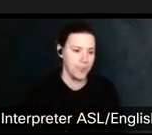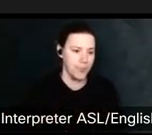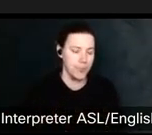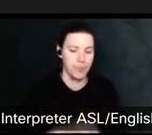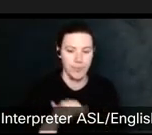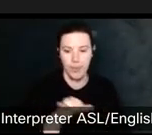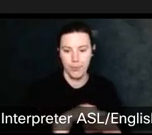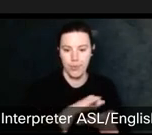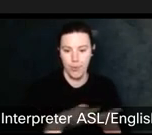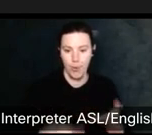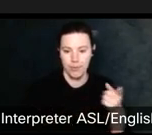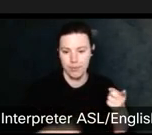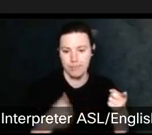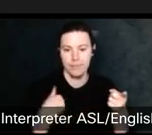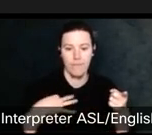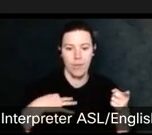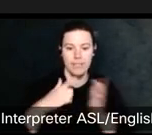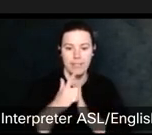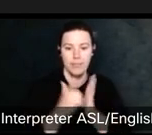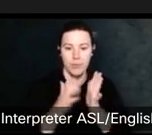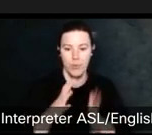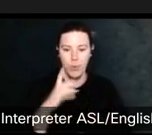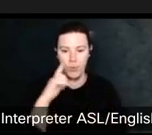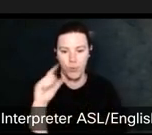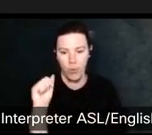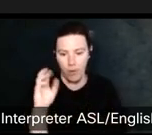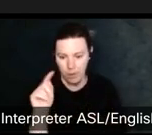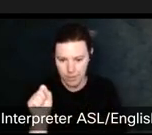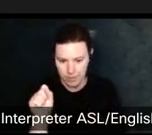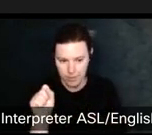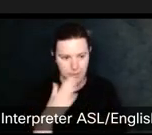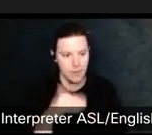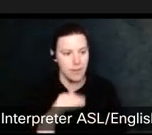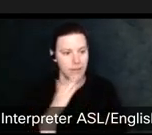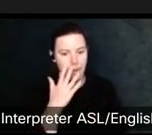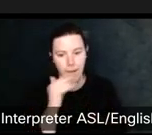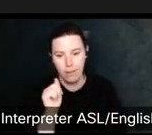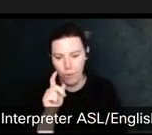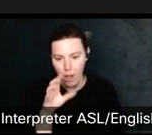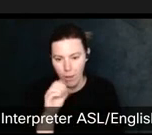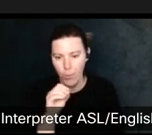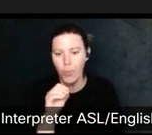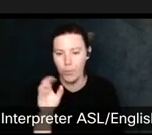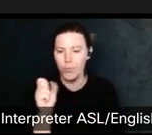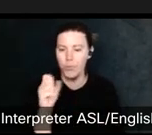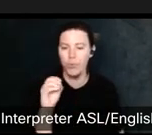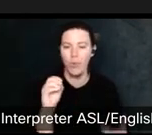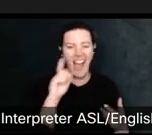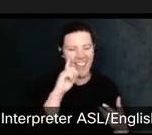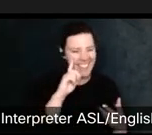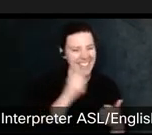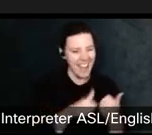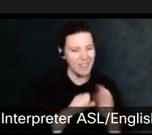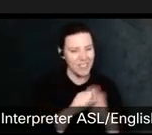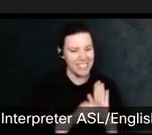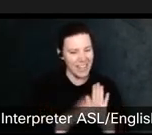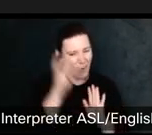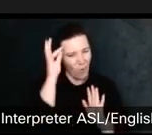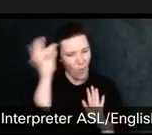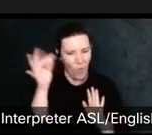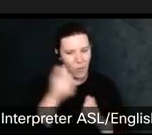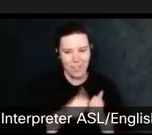And the next slide is the Colorado attorney for the art. So every every state, I think, um, or almost every state will have this kind of organization.